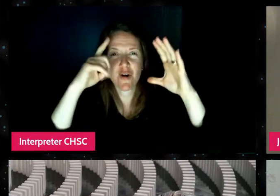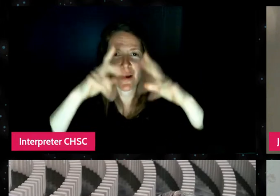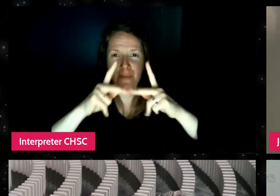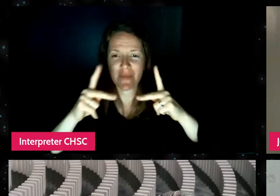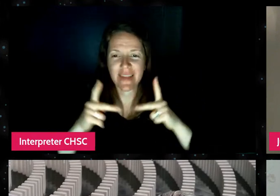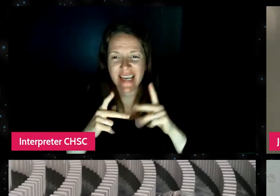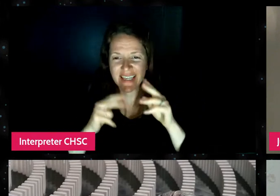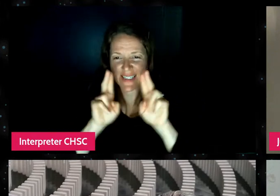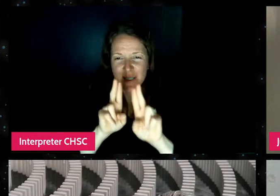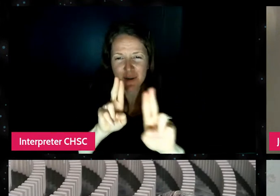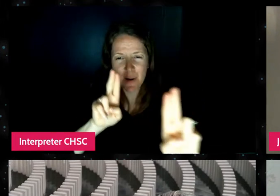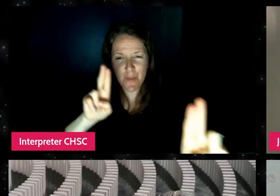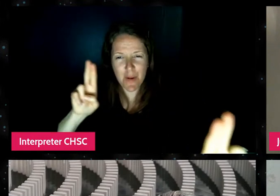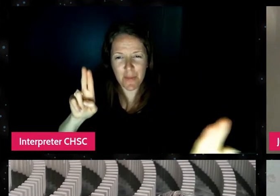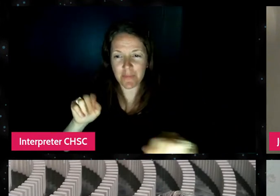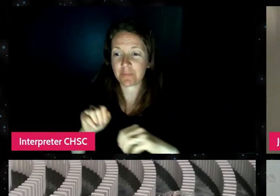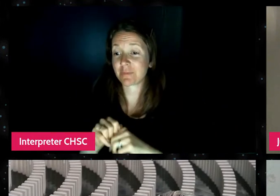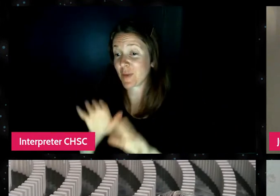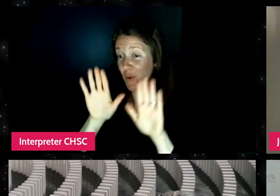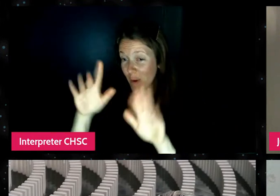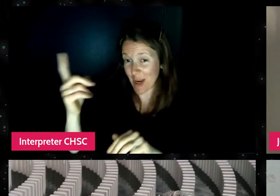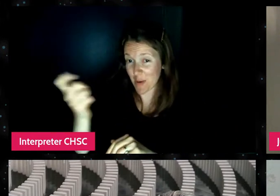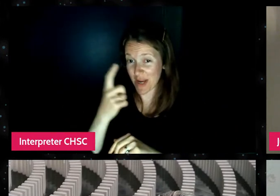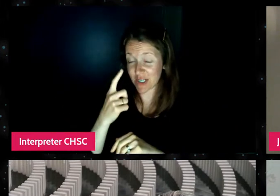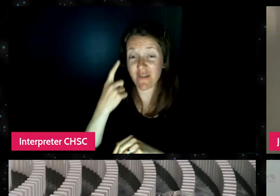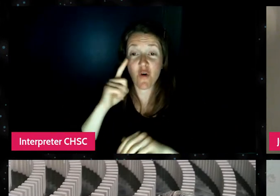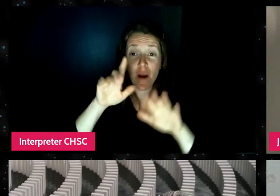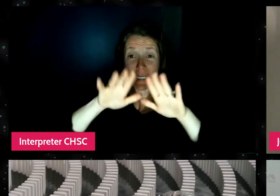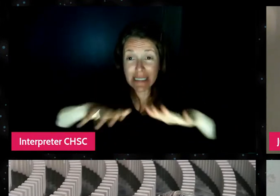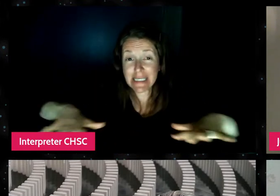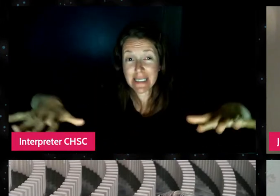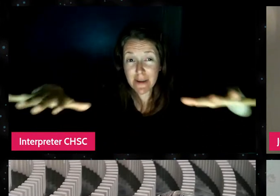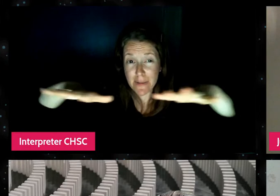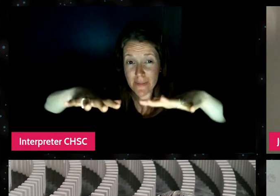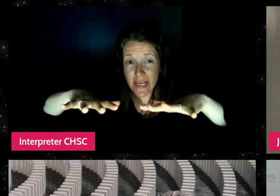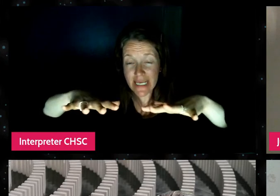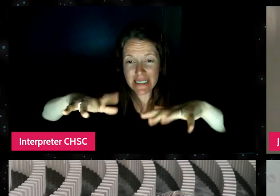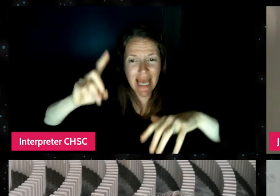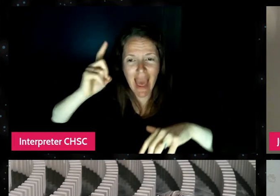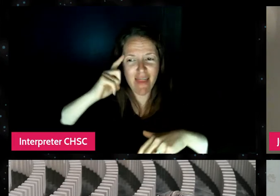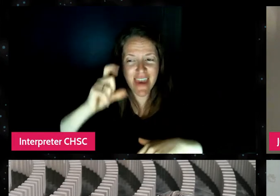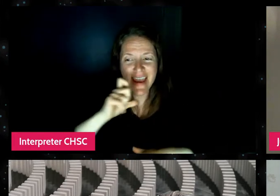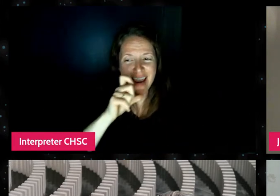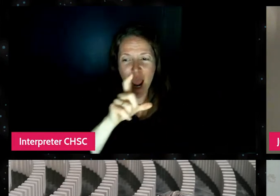So in terms of a space, I don't think it exists and I'll tell you why.